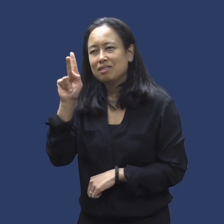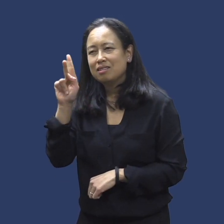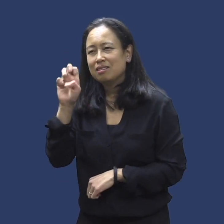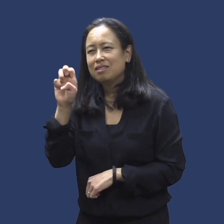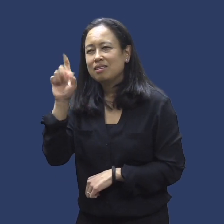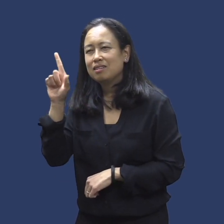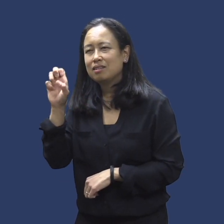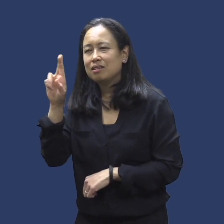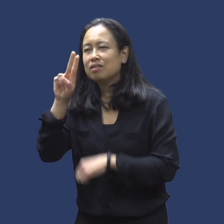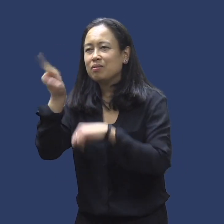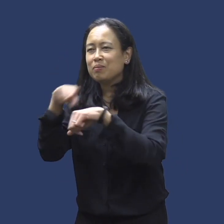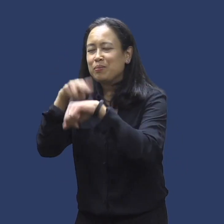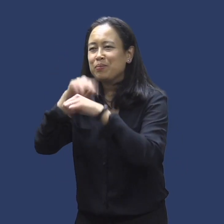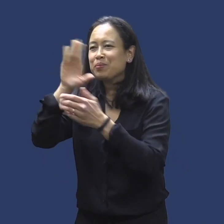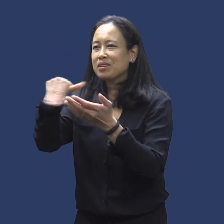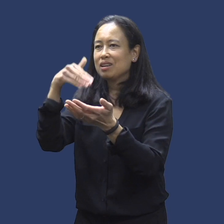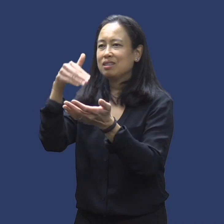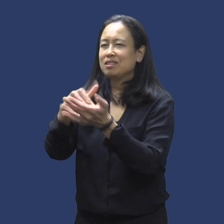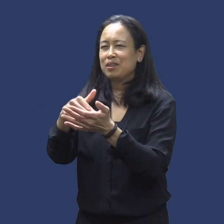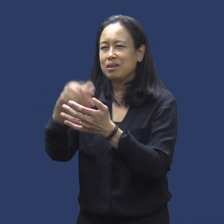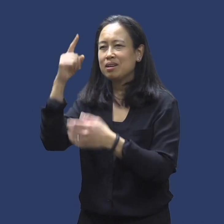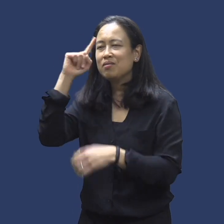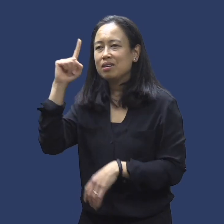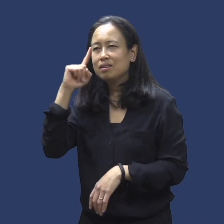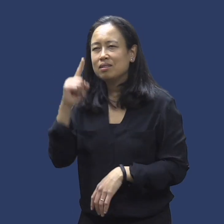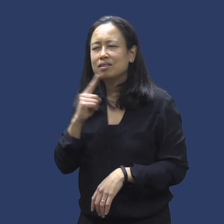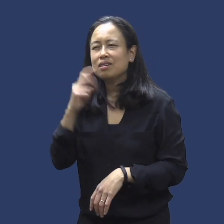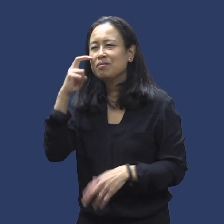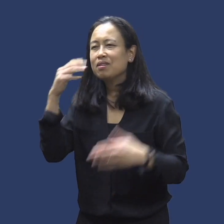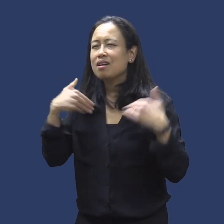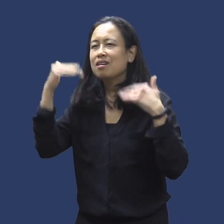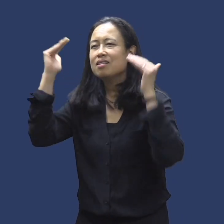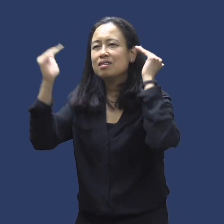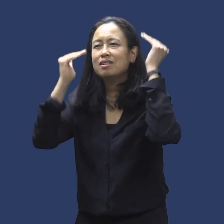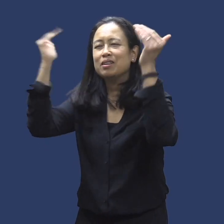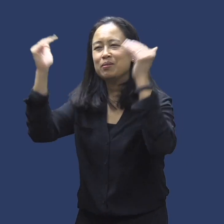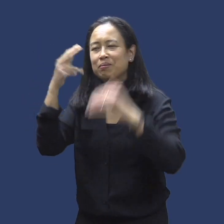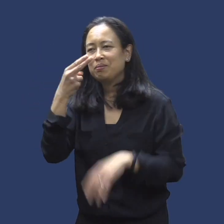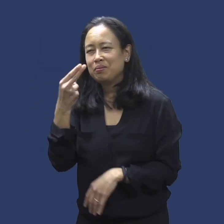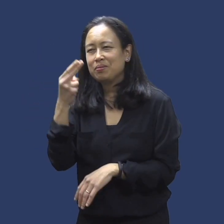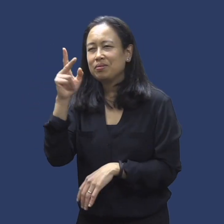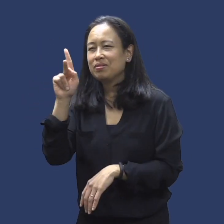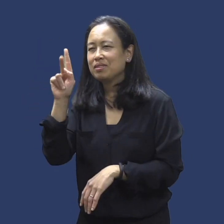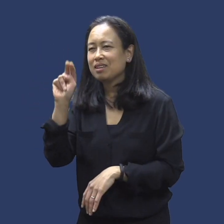Center for Deaf-Blind Youths and Adults, also known as HKNC.